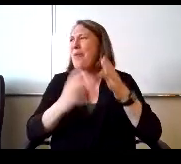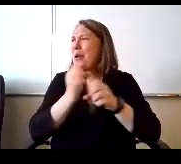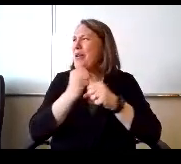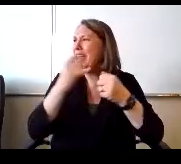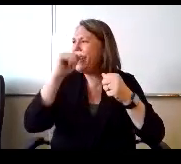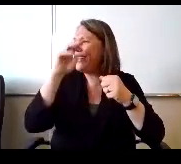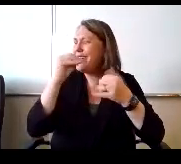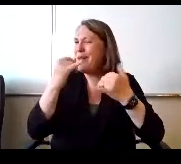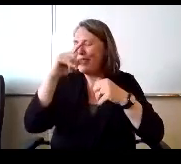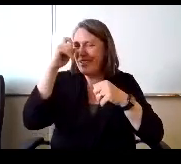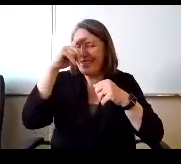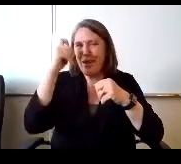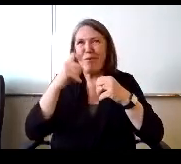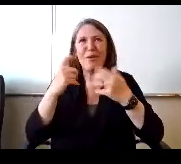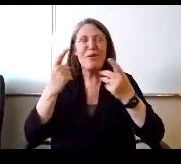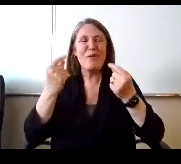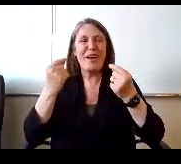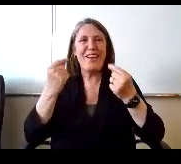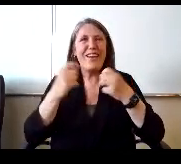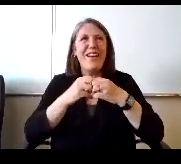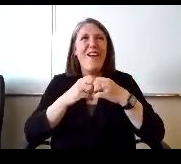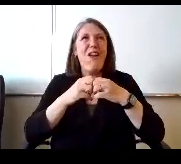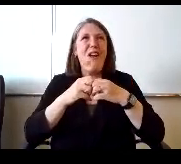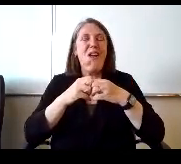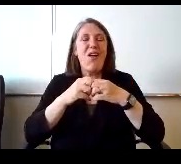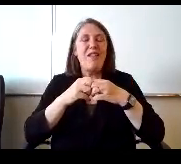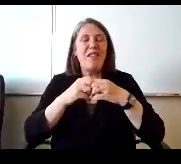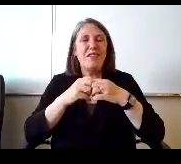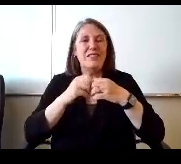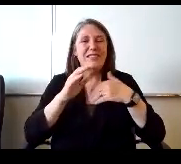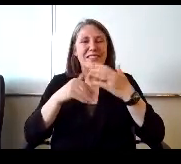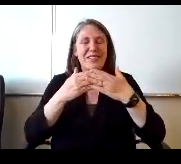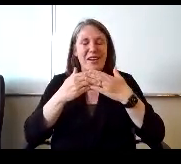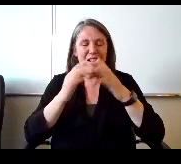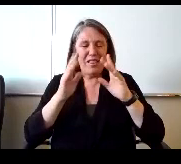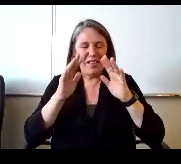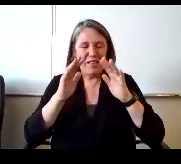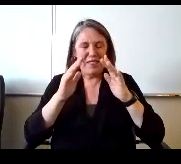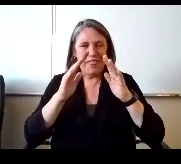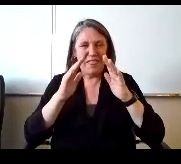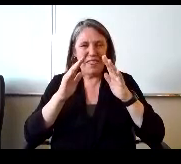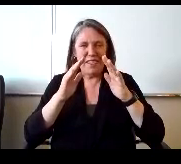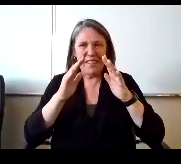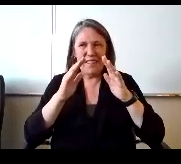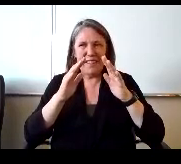It is. It's all that it's the wiring, it's the jet, the power alt. Yes,